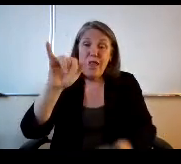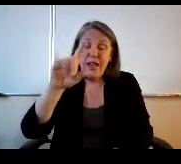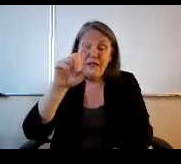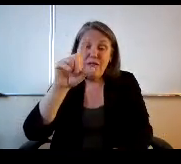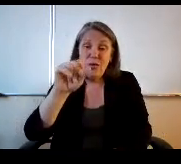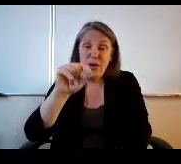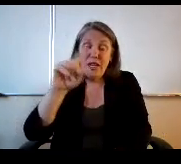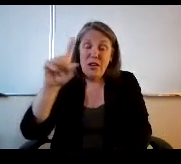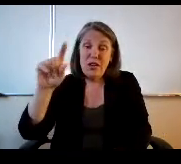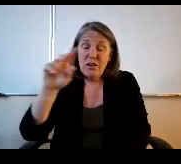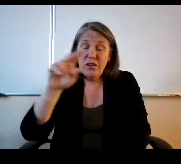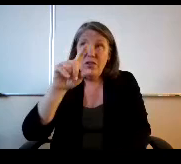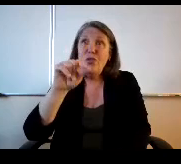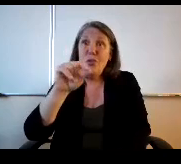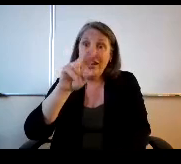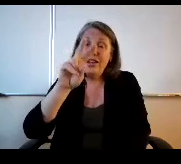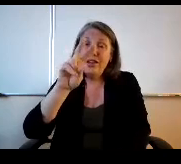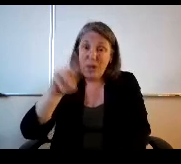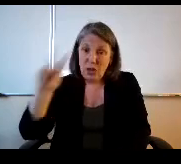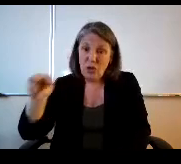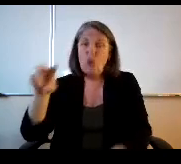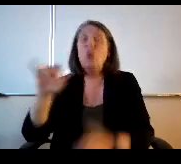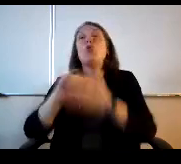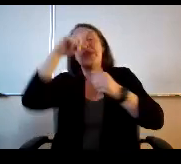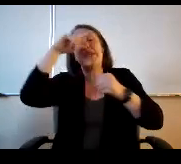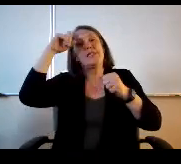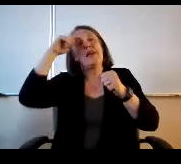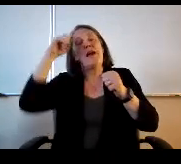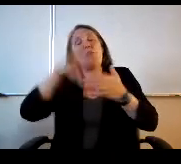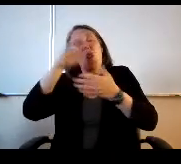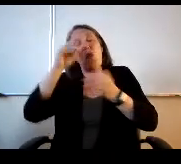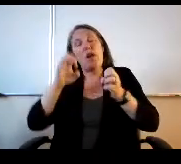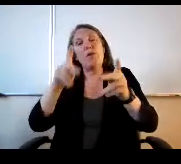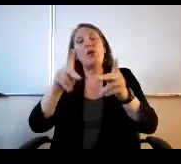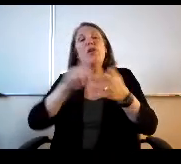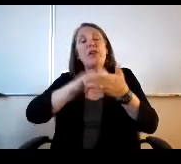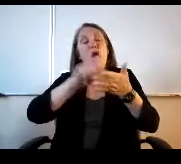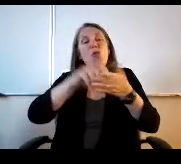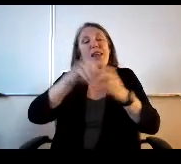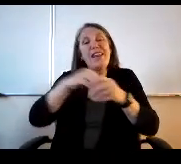application spanning multiple years. The good thing is as well is you